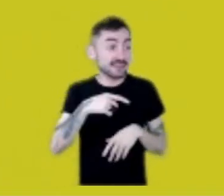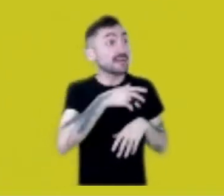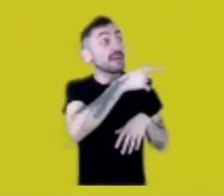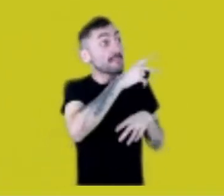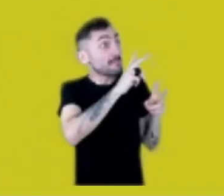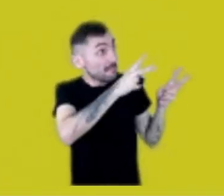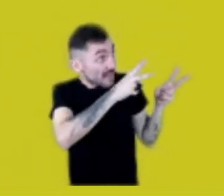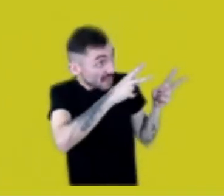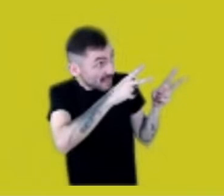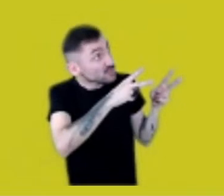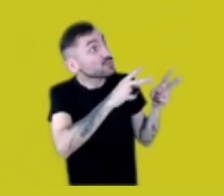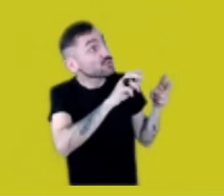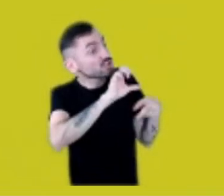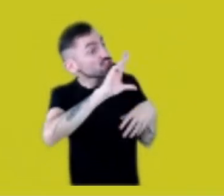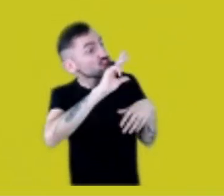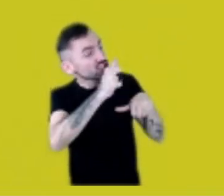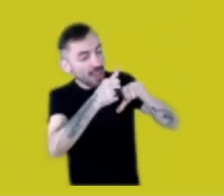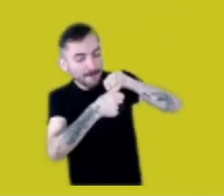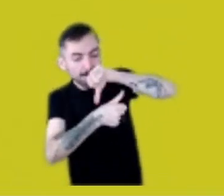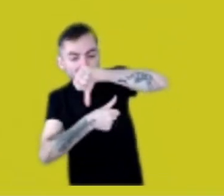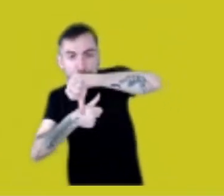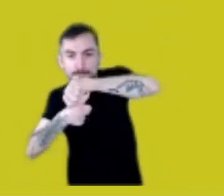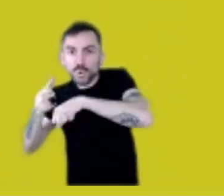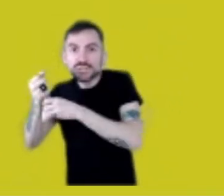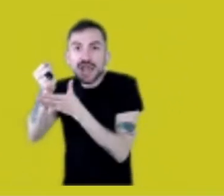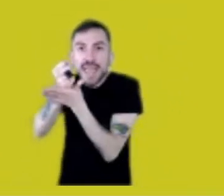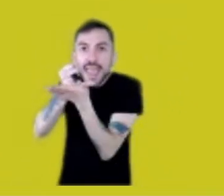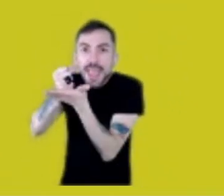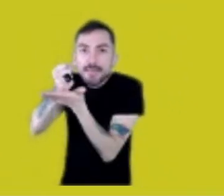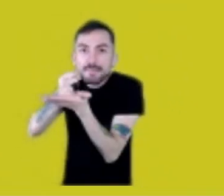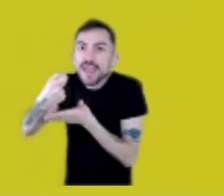that tea is turned into the synthetic ingredient of a pill,